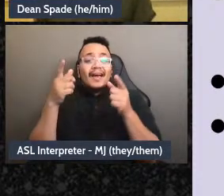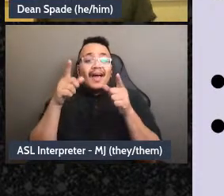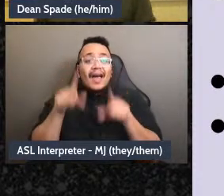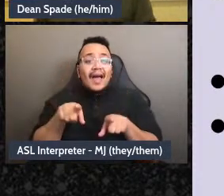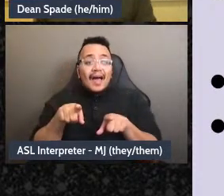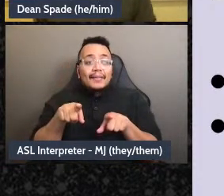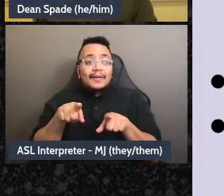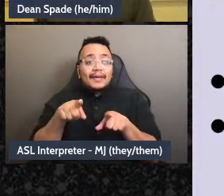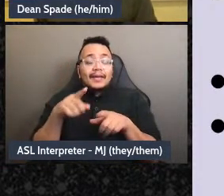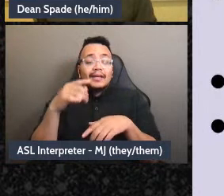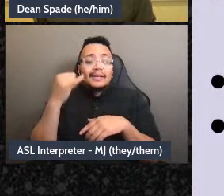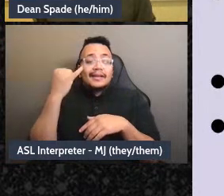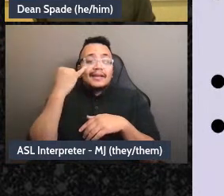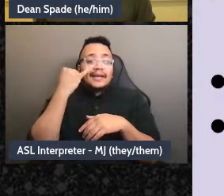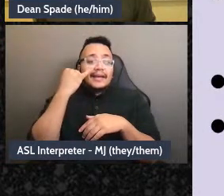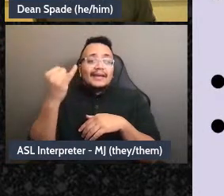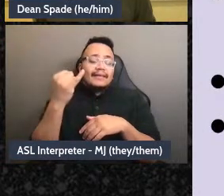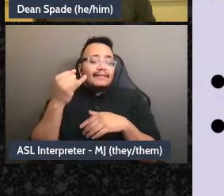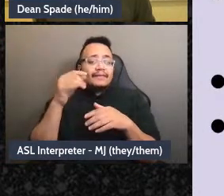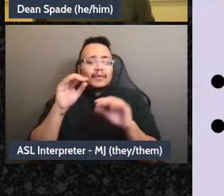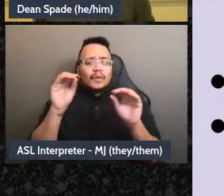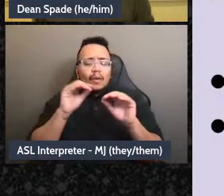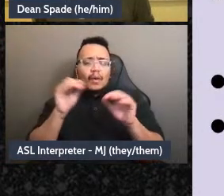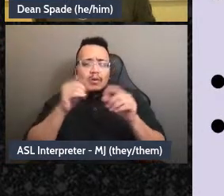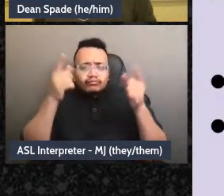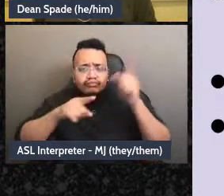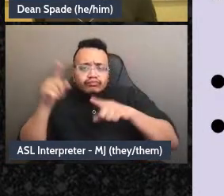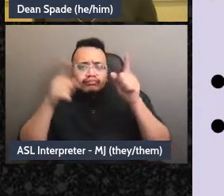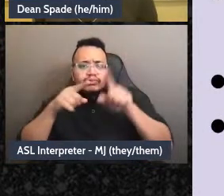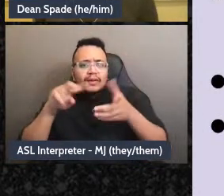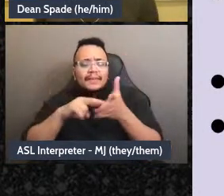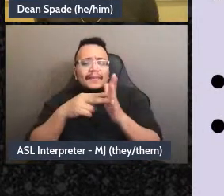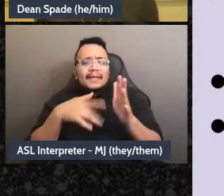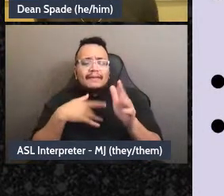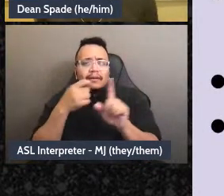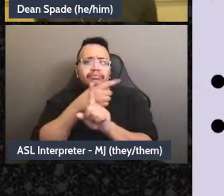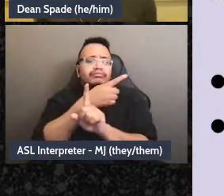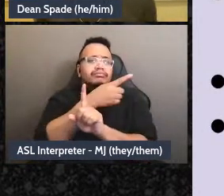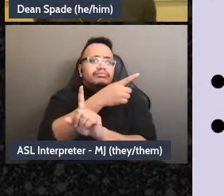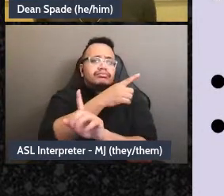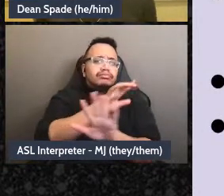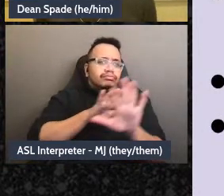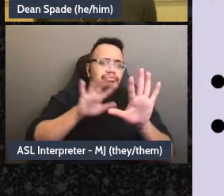drift from its purpose towards something that, you know, the elites want, or a funder wants,